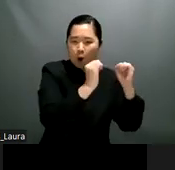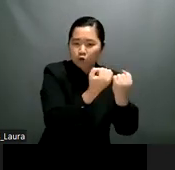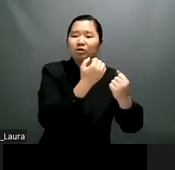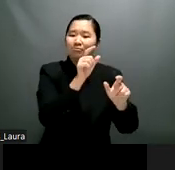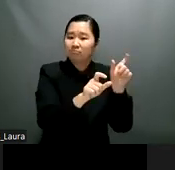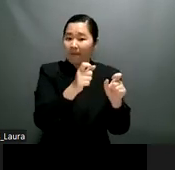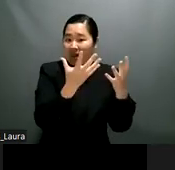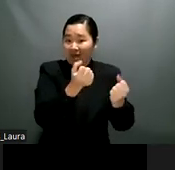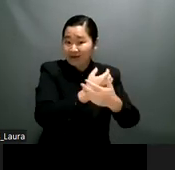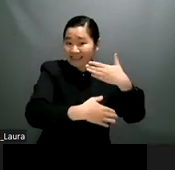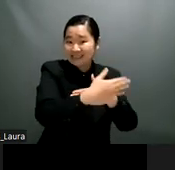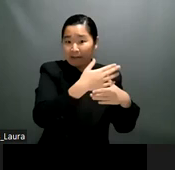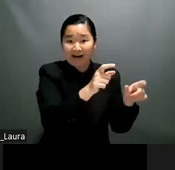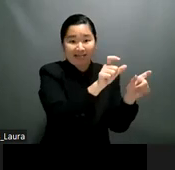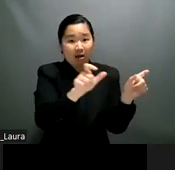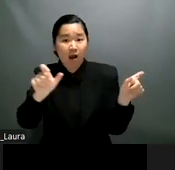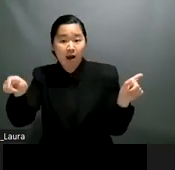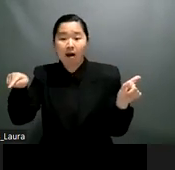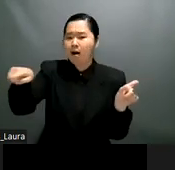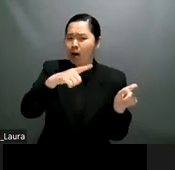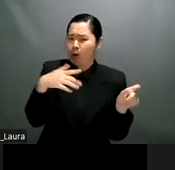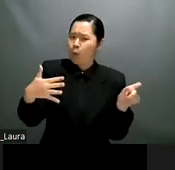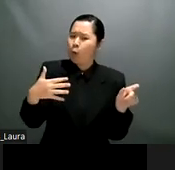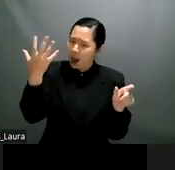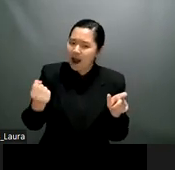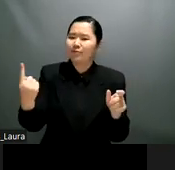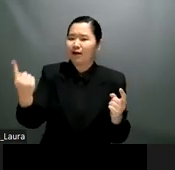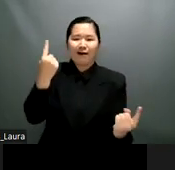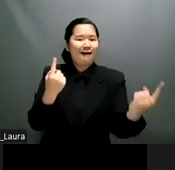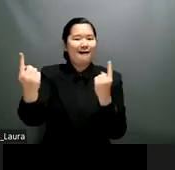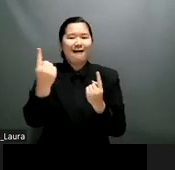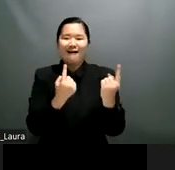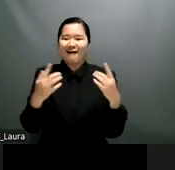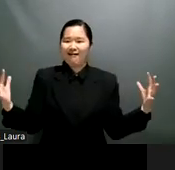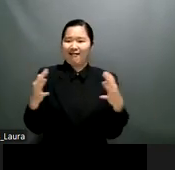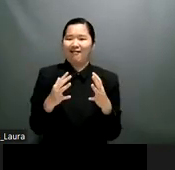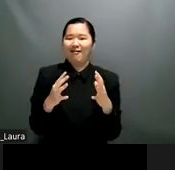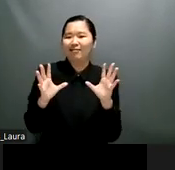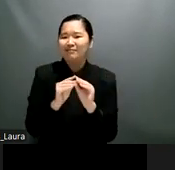building and of course financial and institutional resources